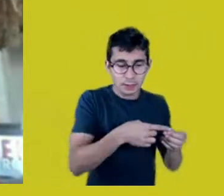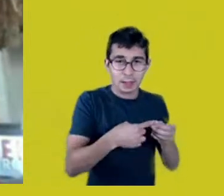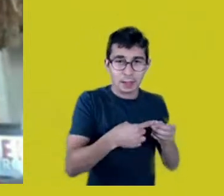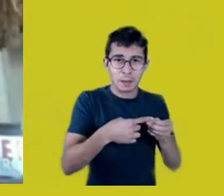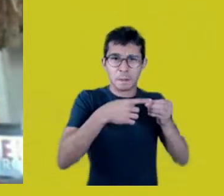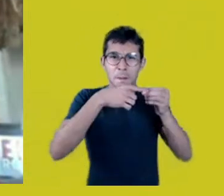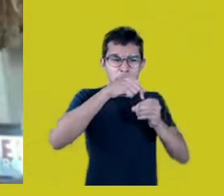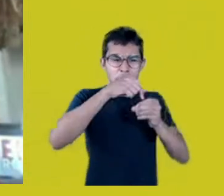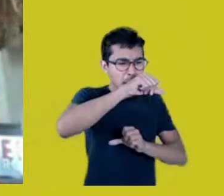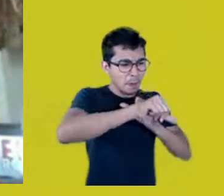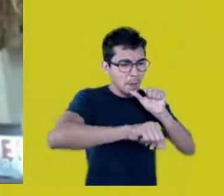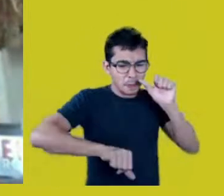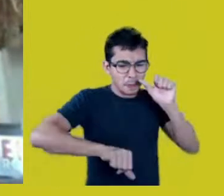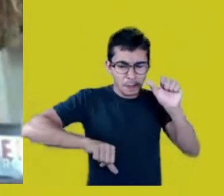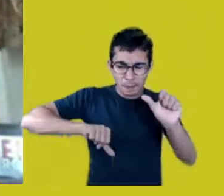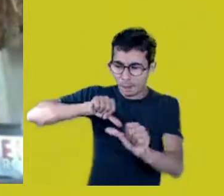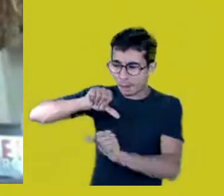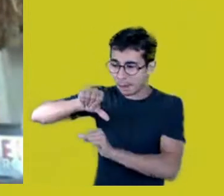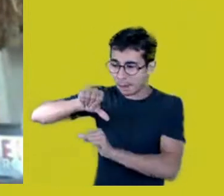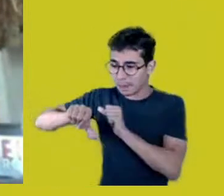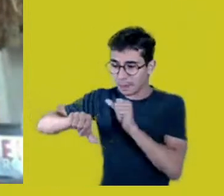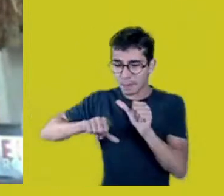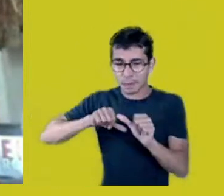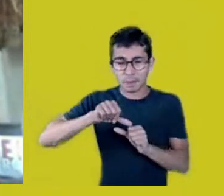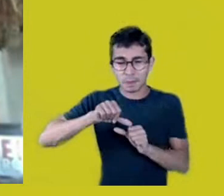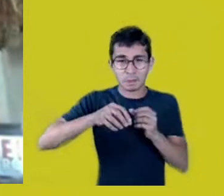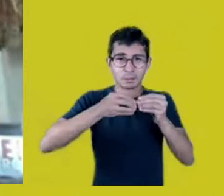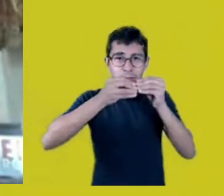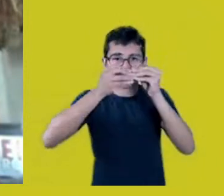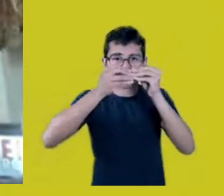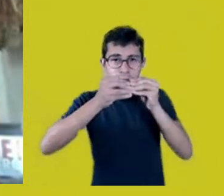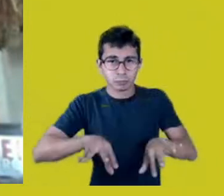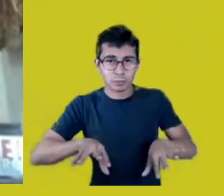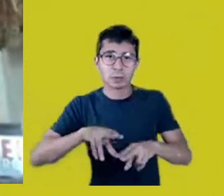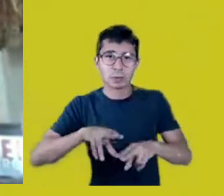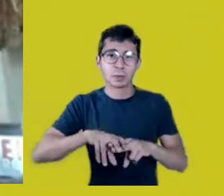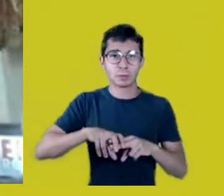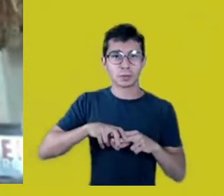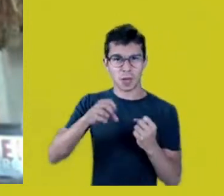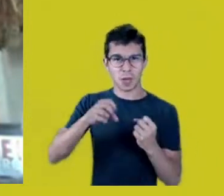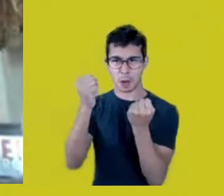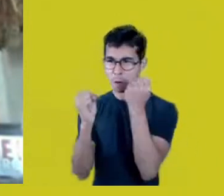is being cut by water dams